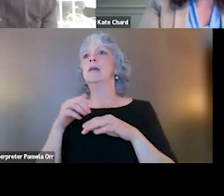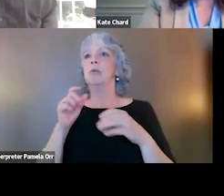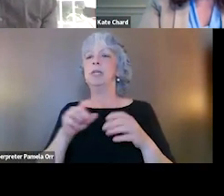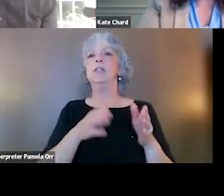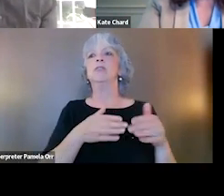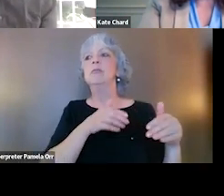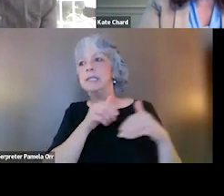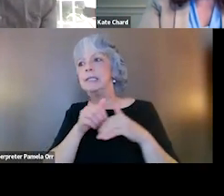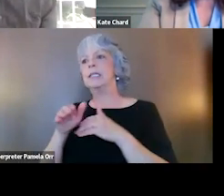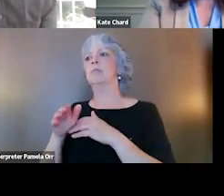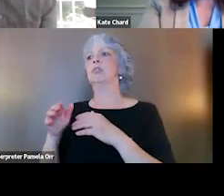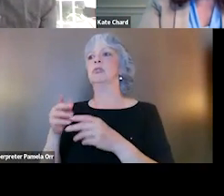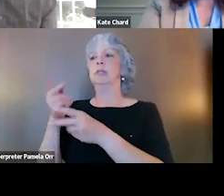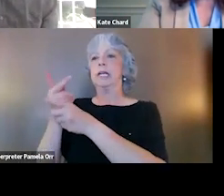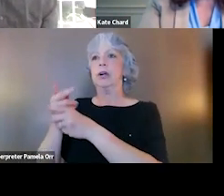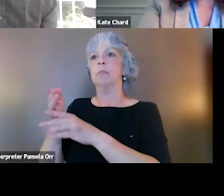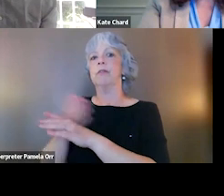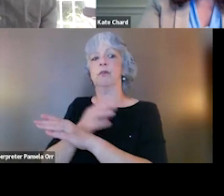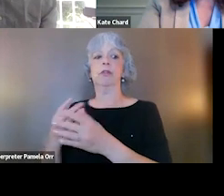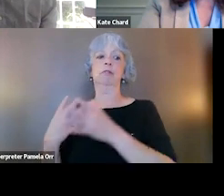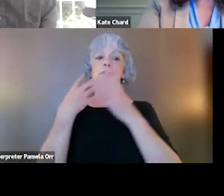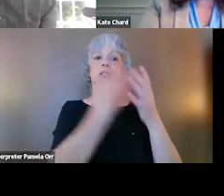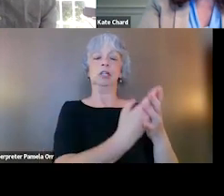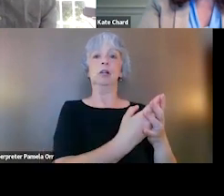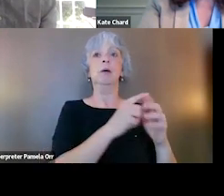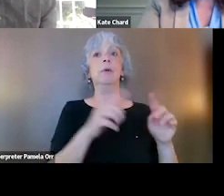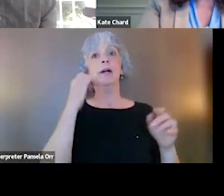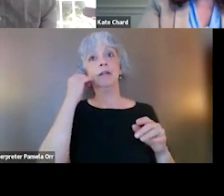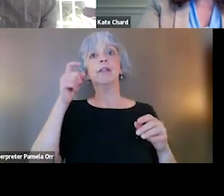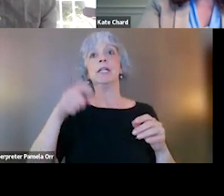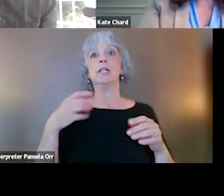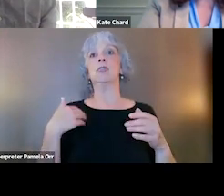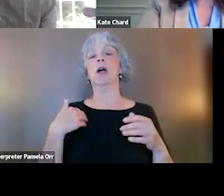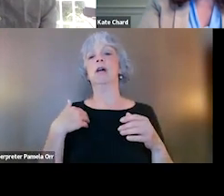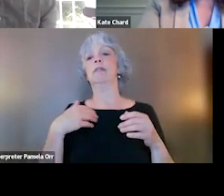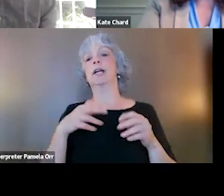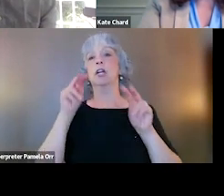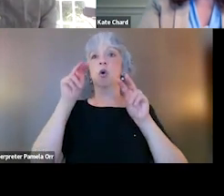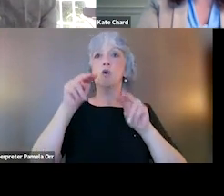in the system. And B, even if that's the case that there needs to be a sort of justice or oversight response,